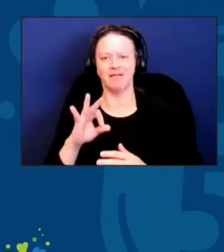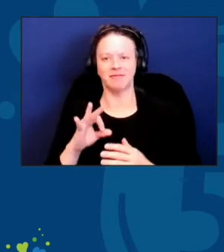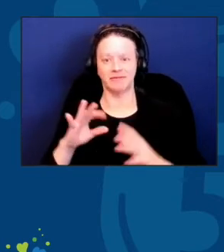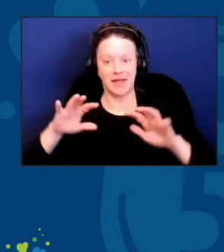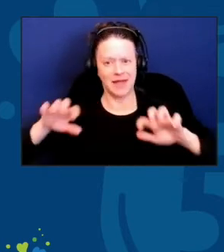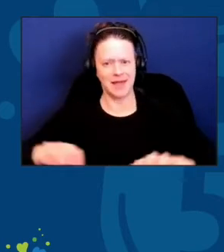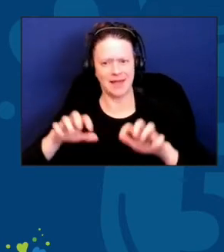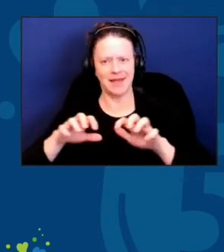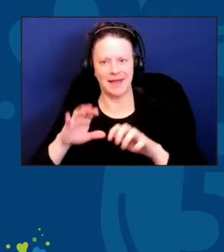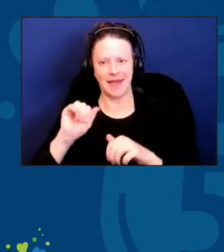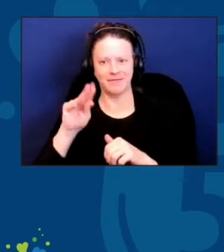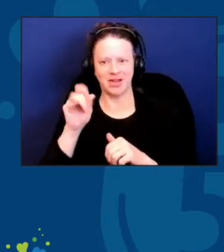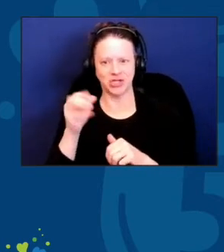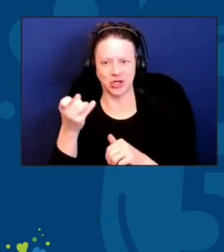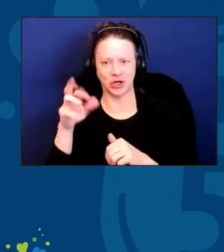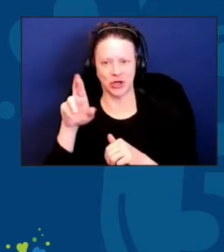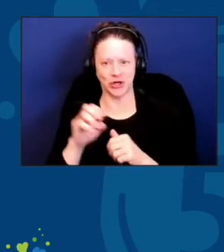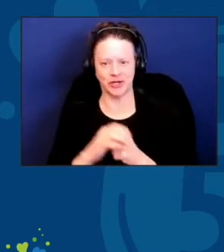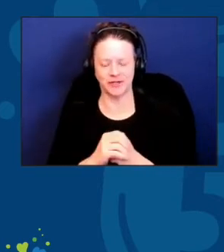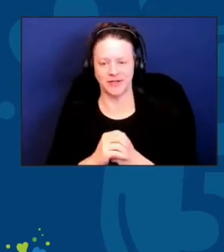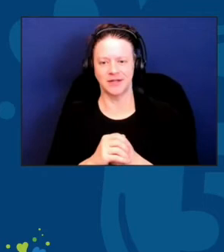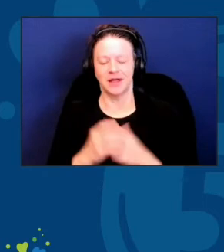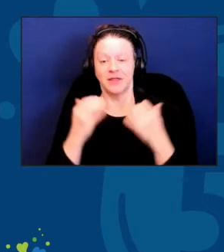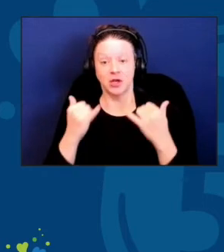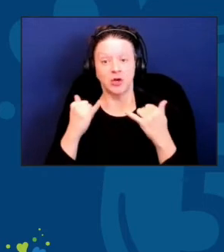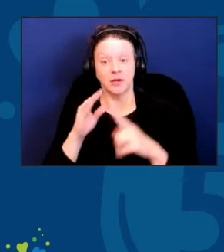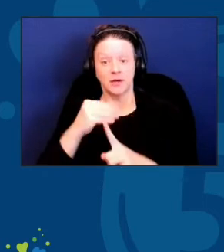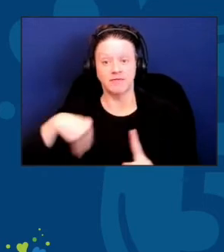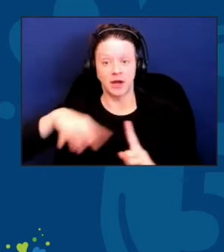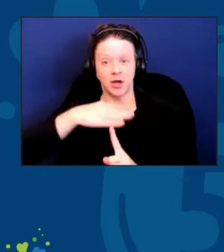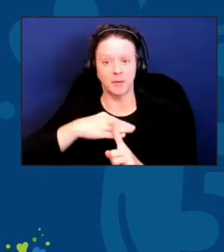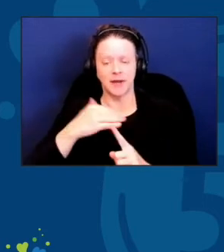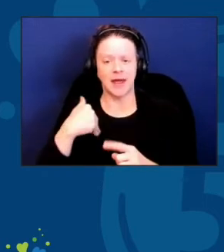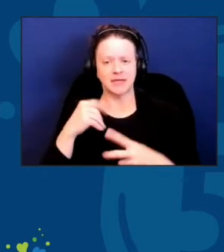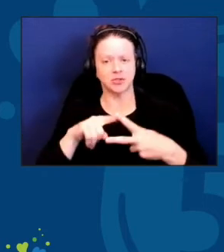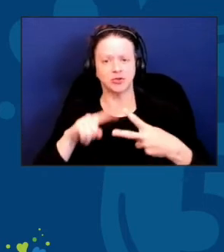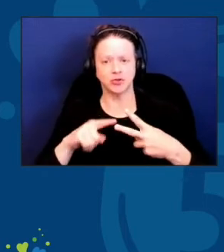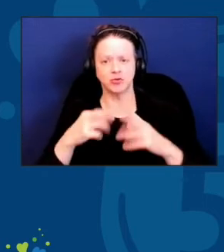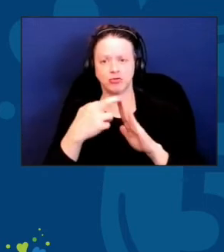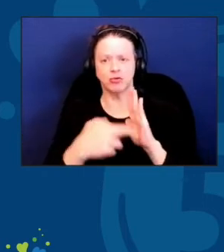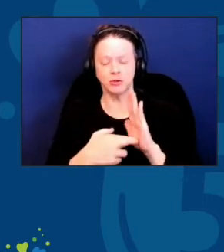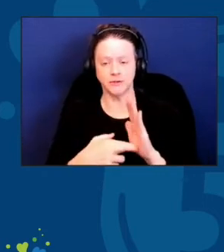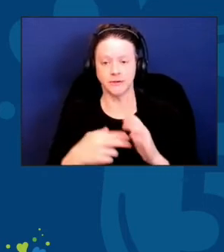The current environment, I think, dictates two rules. Everything is going to happen faster.